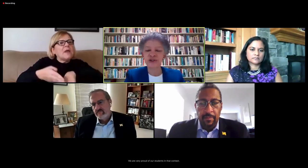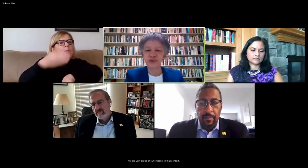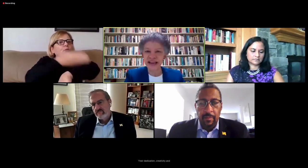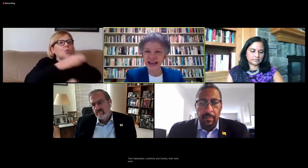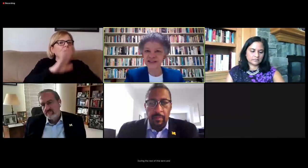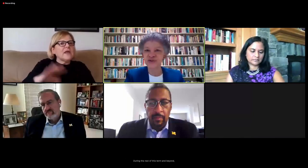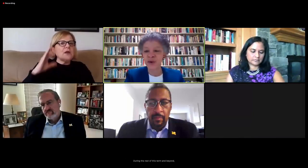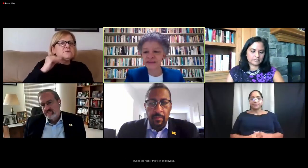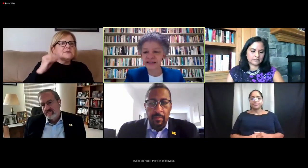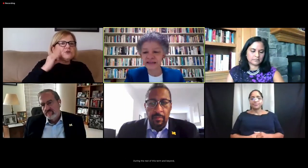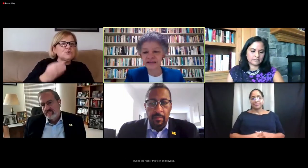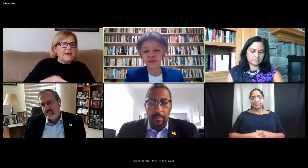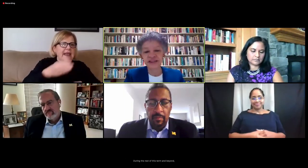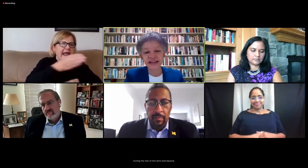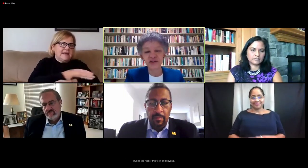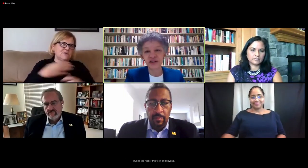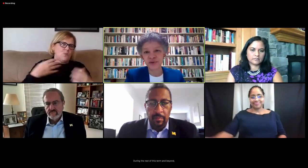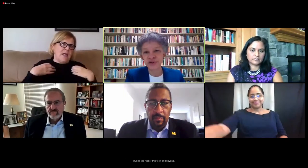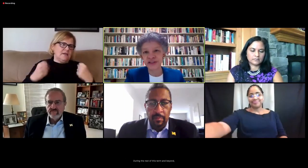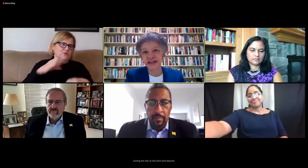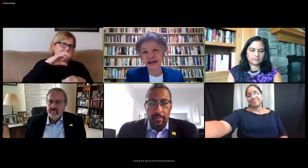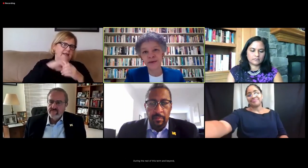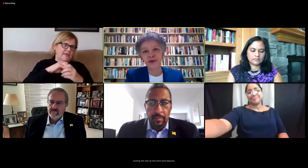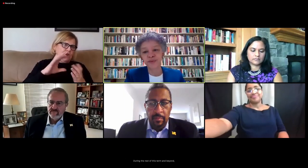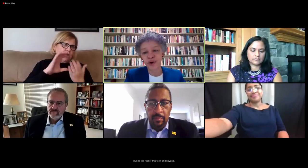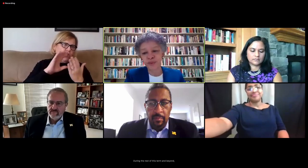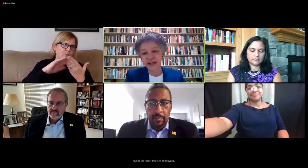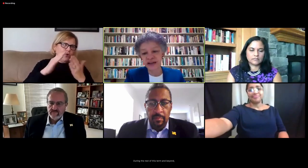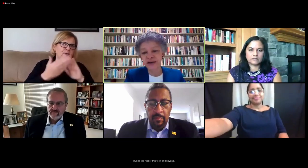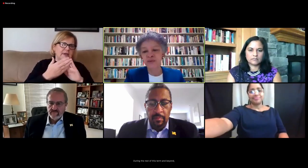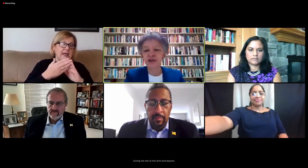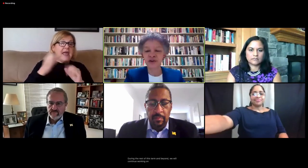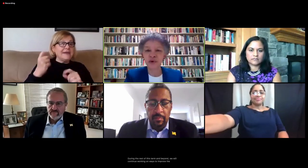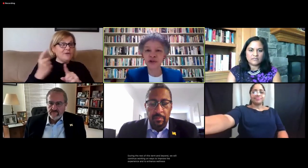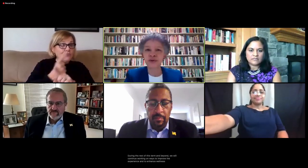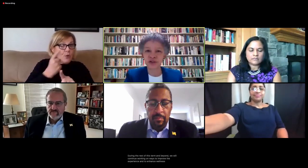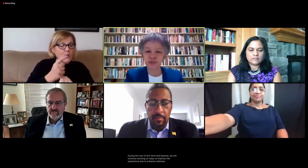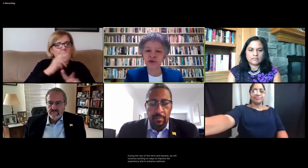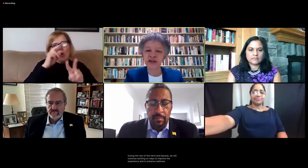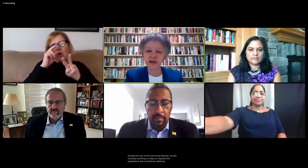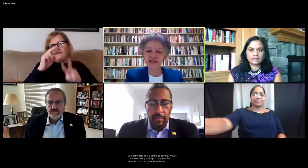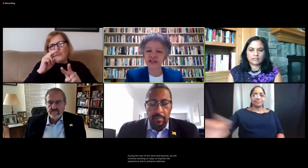and to enhance wellness within our community. And when appropriate, we look forward to exploring ways